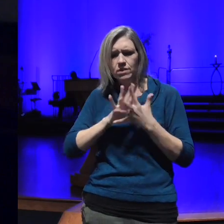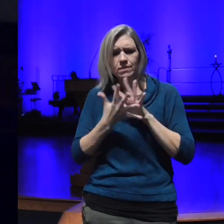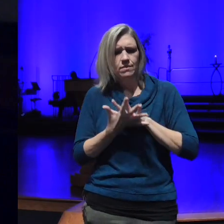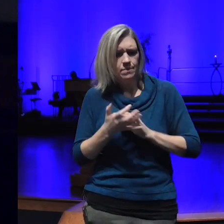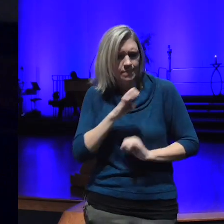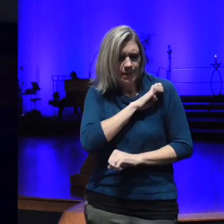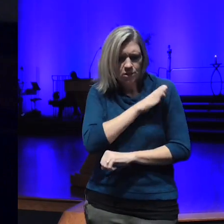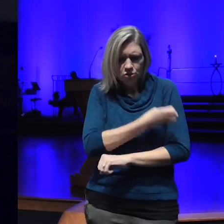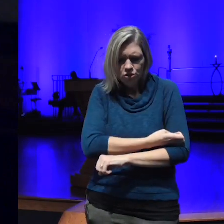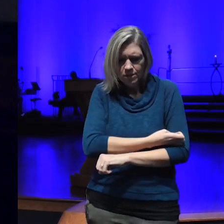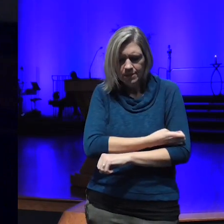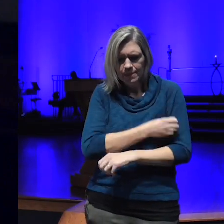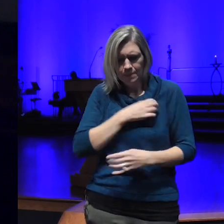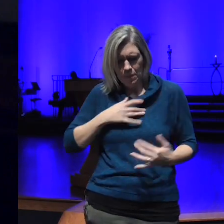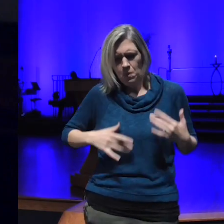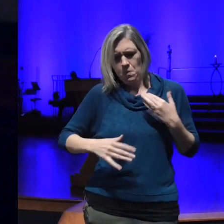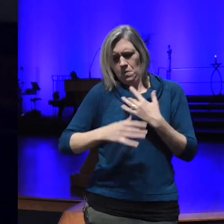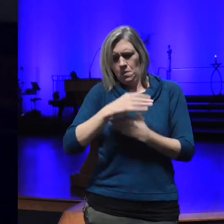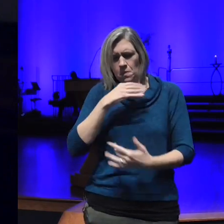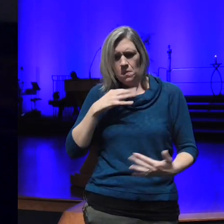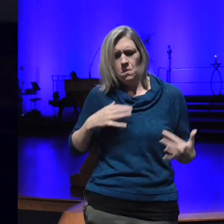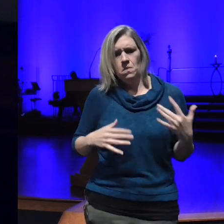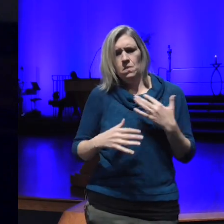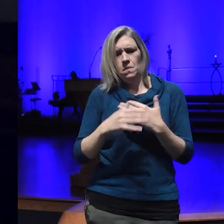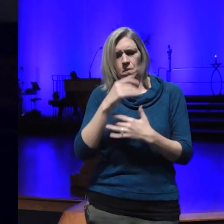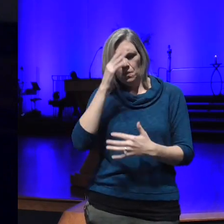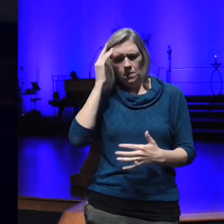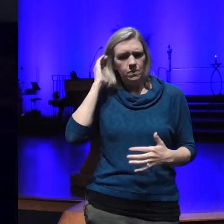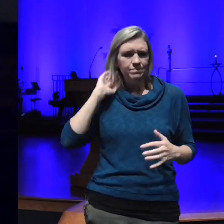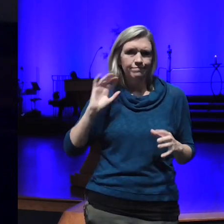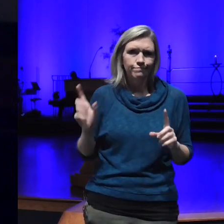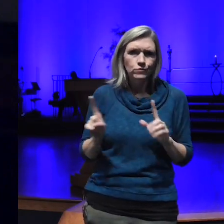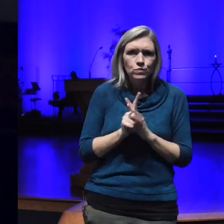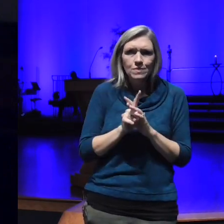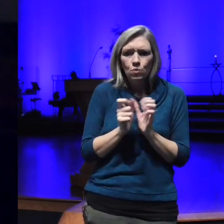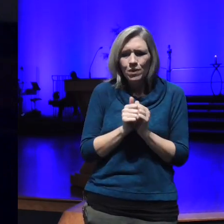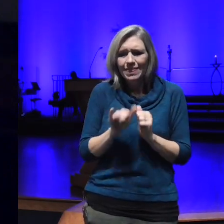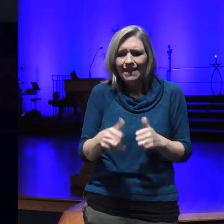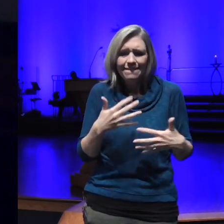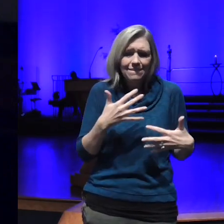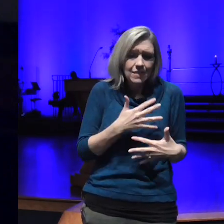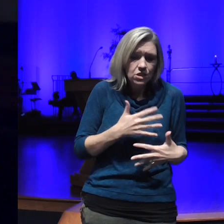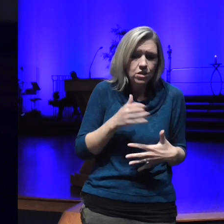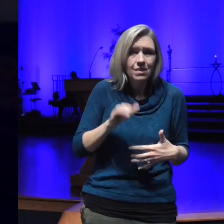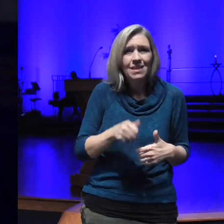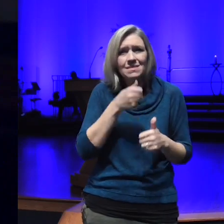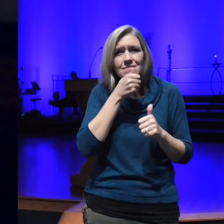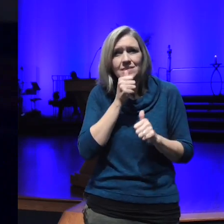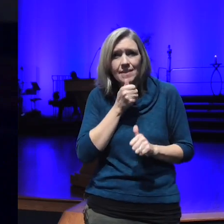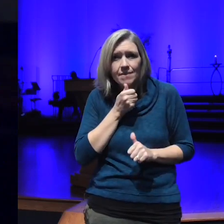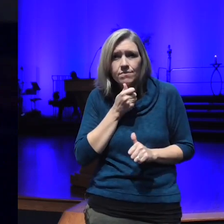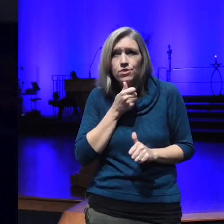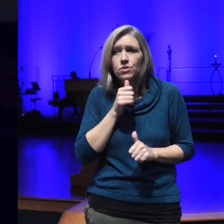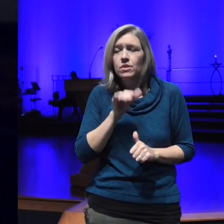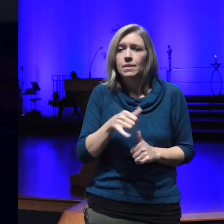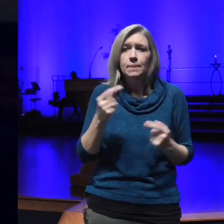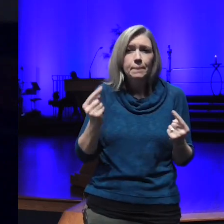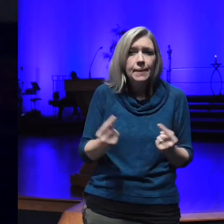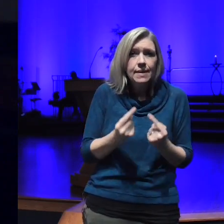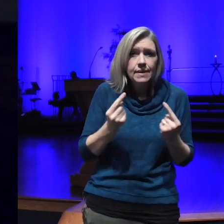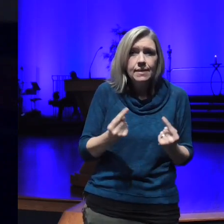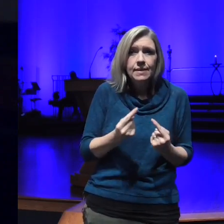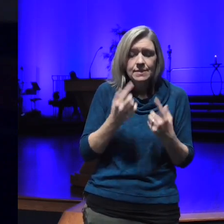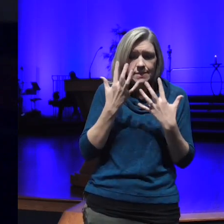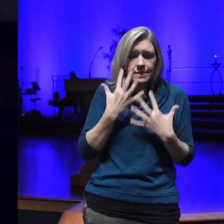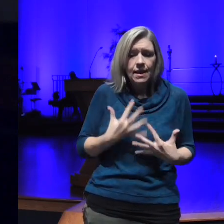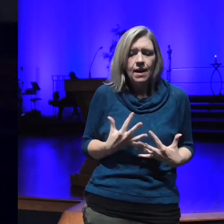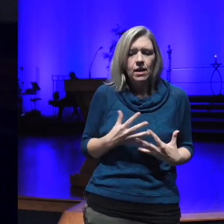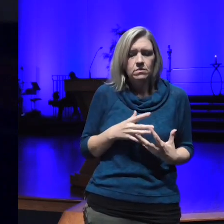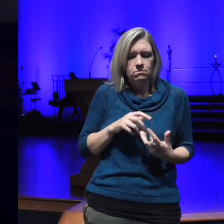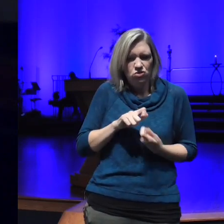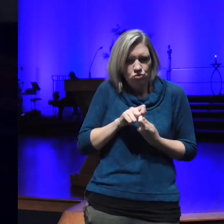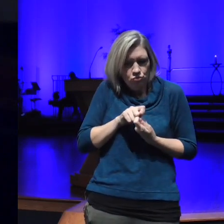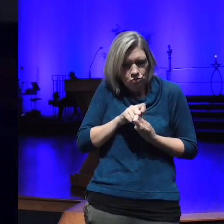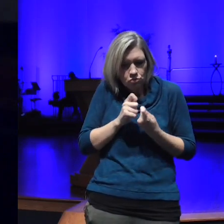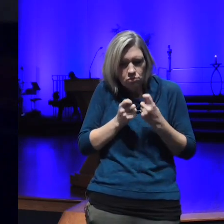moving upon that fear or that suffering or that pain or that sadness and transmuting it to love